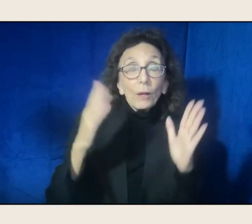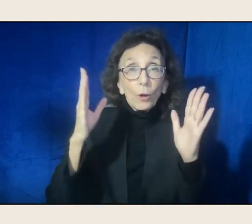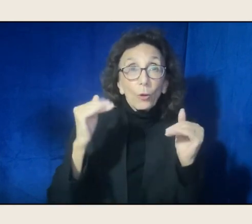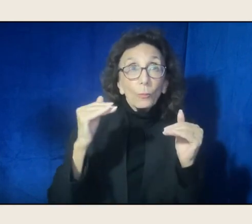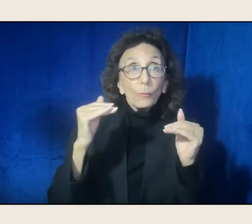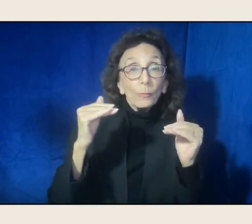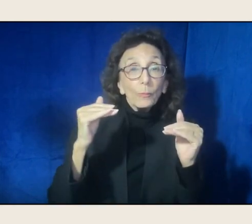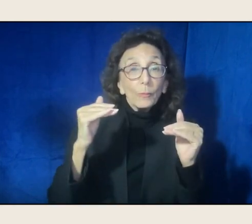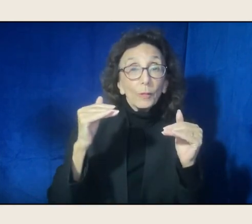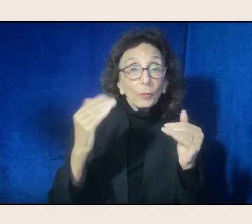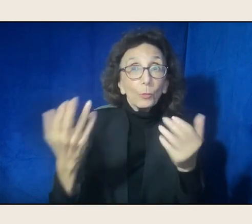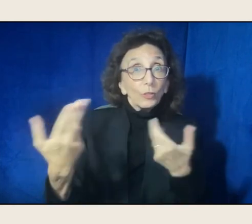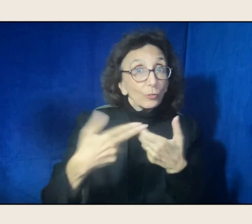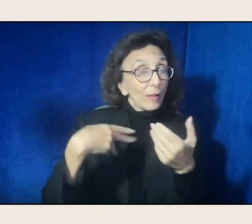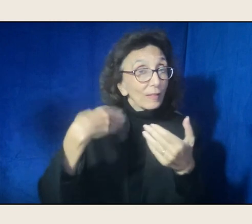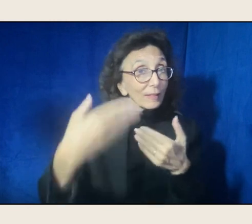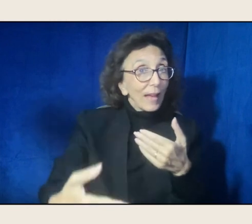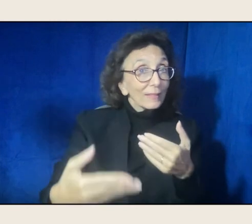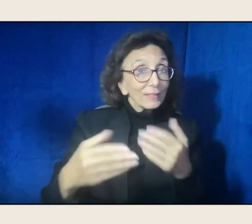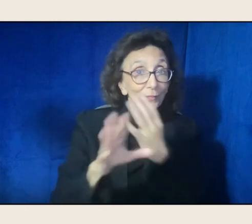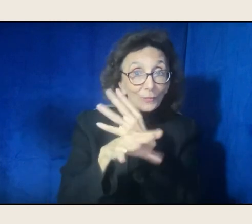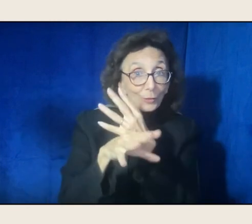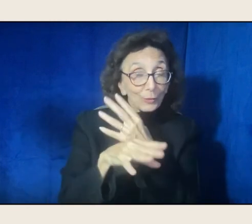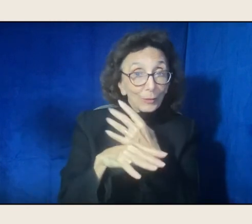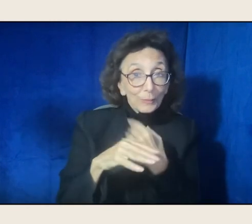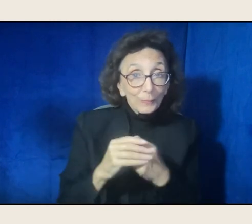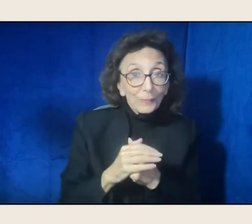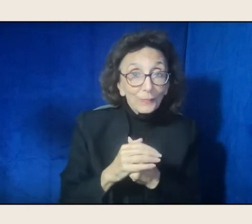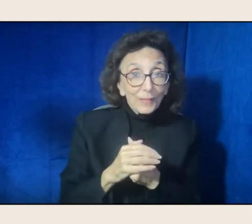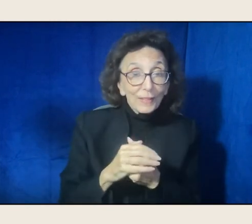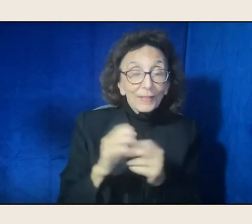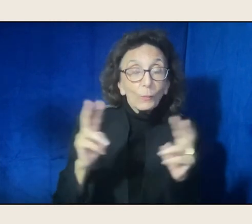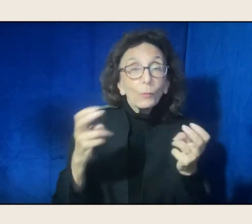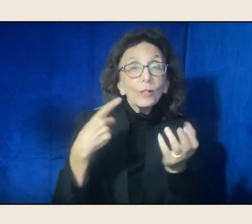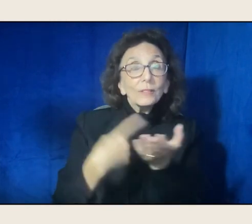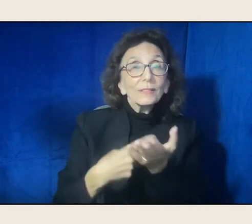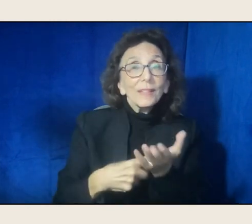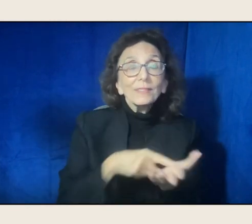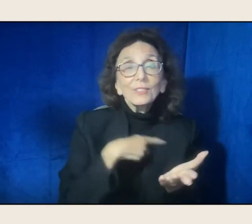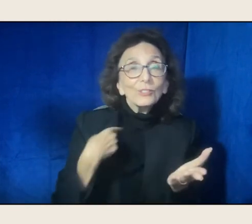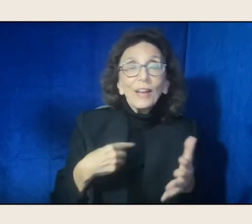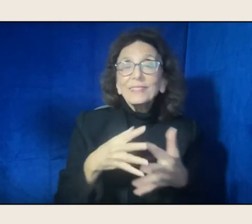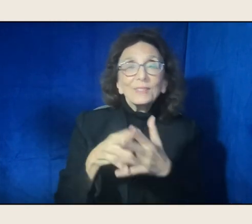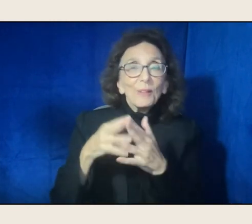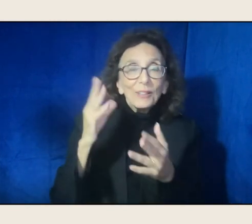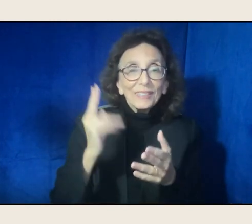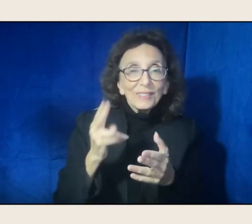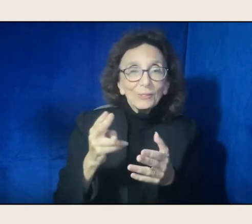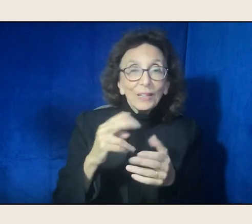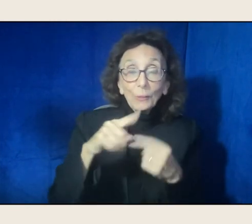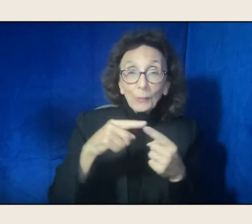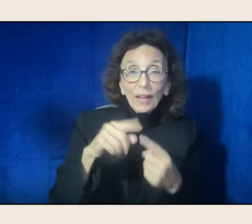our next virtual event, discussing Chinese American history on Thursday May 19th,